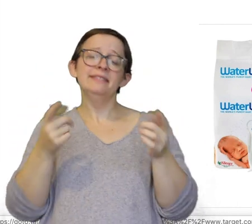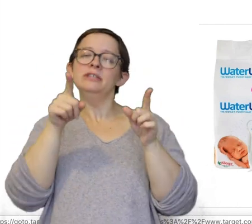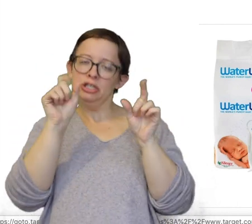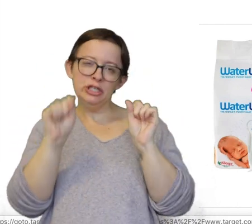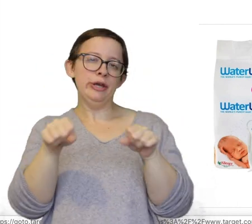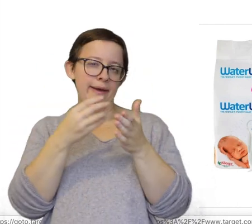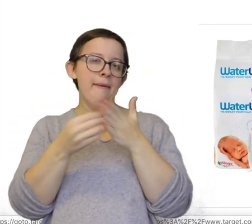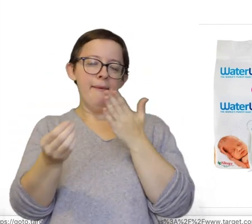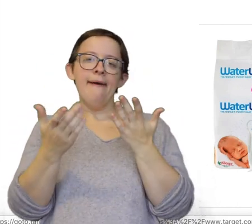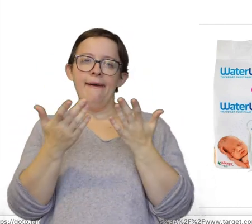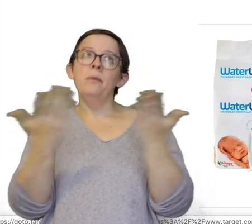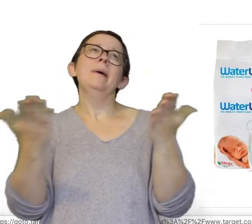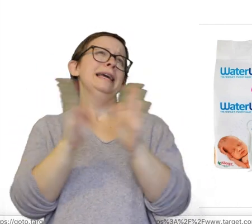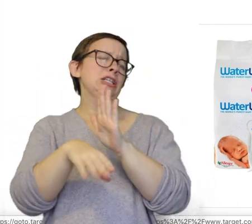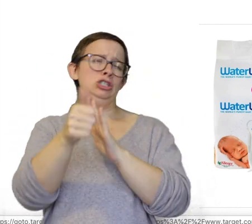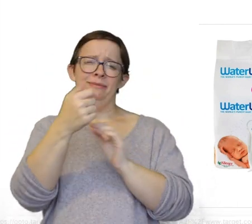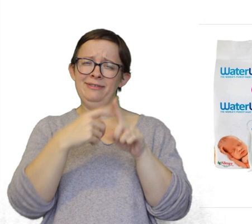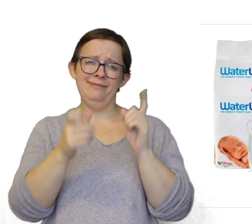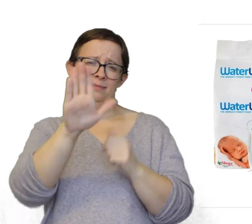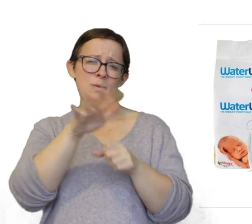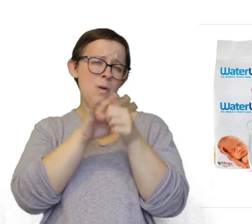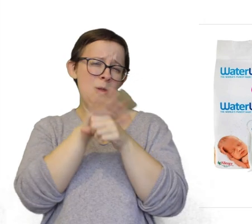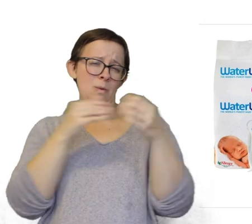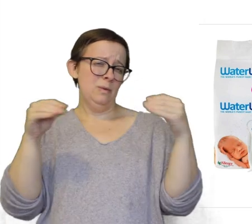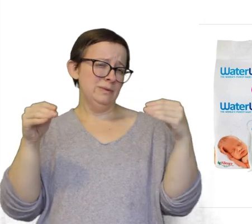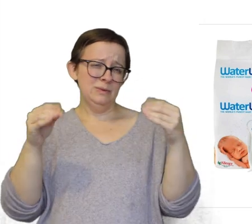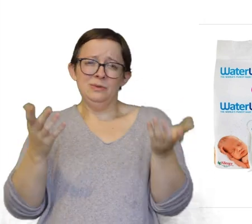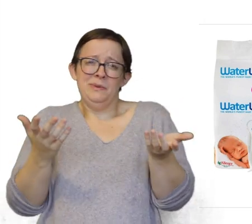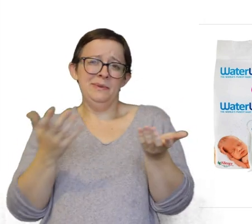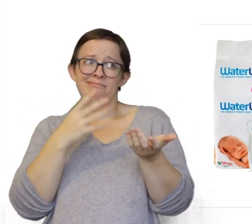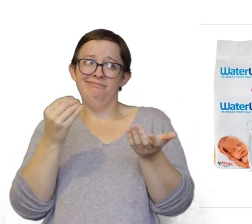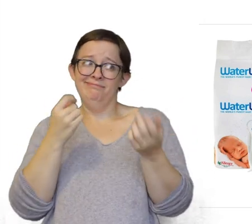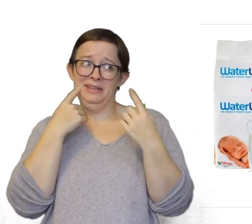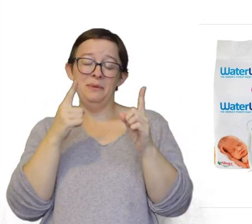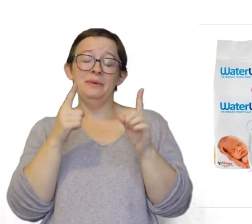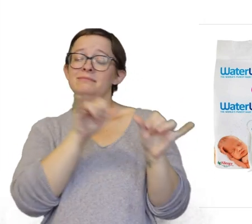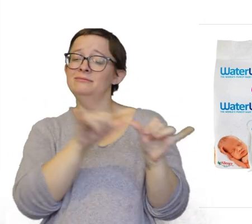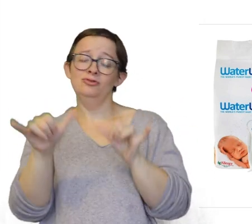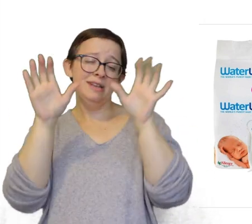You can get ones that are way cheaper from your local store and they work just as great.